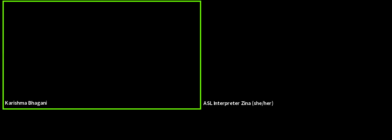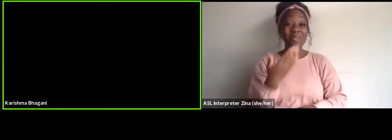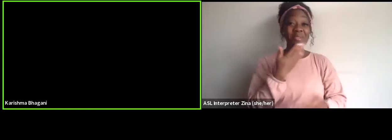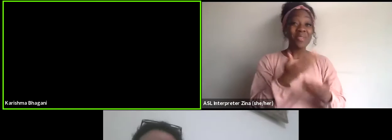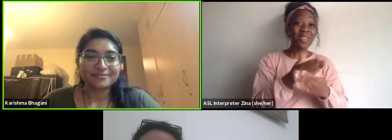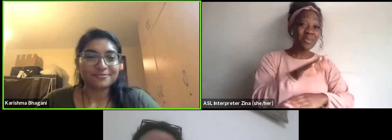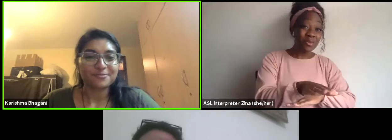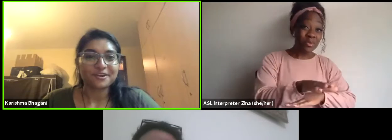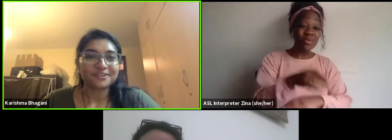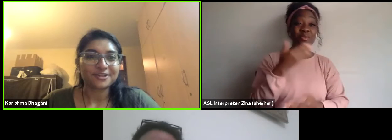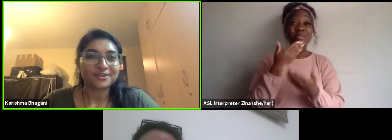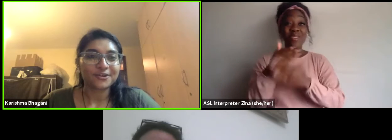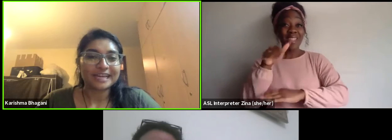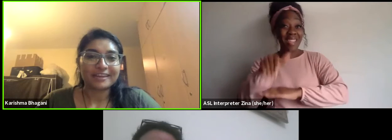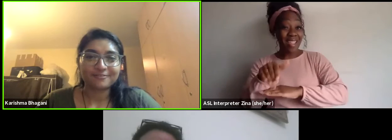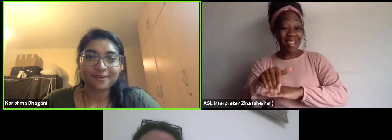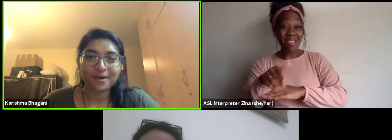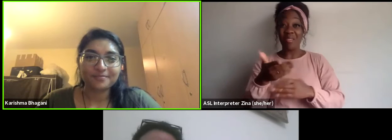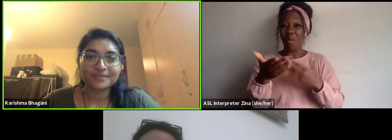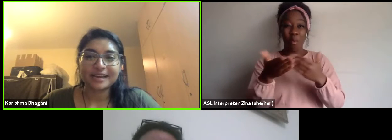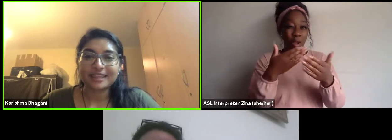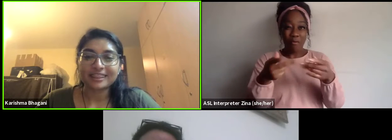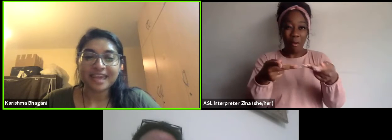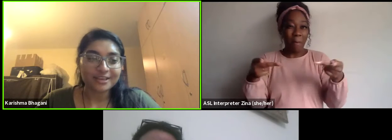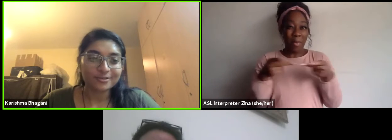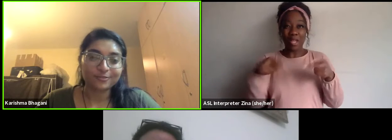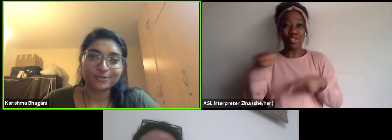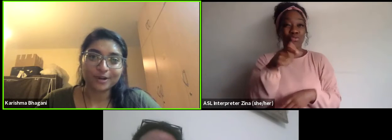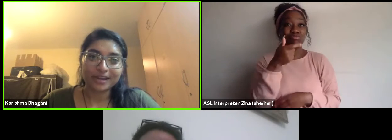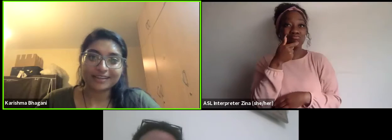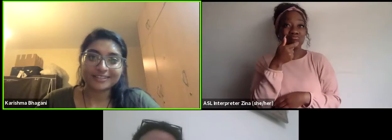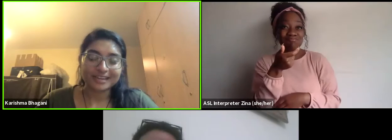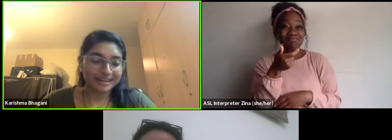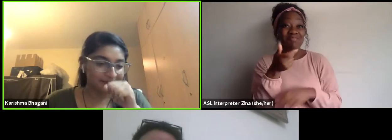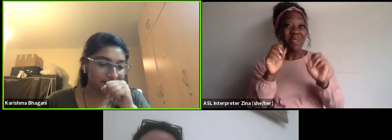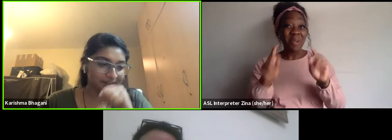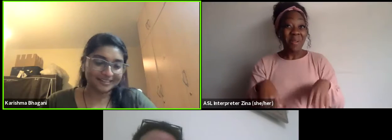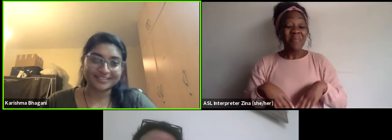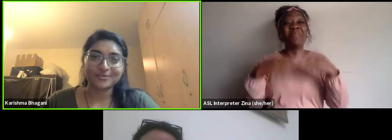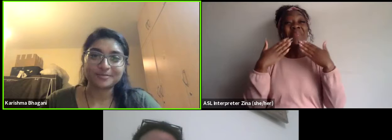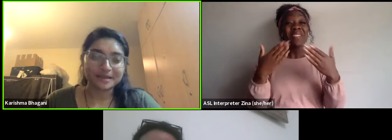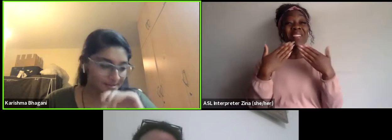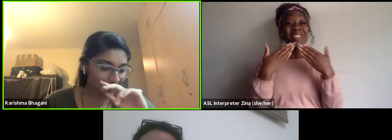Evening from wherever you're calling in from thank you for joining us today, excuse me.